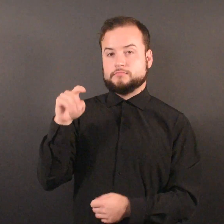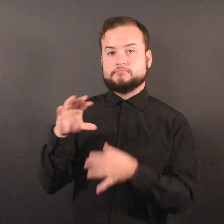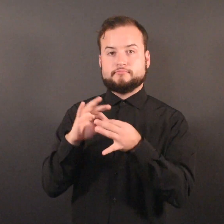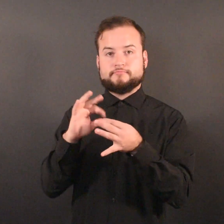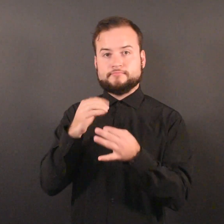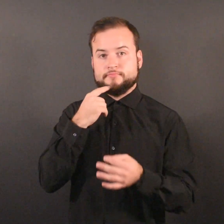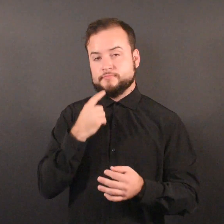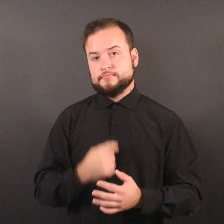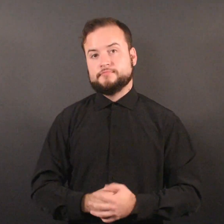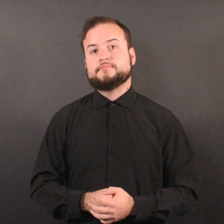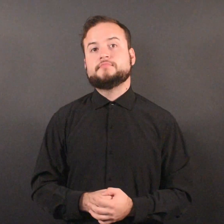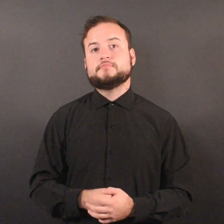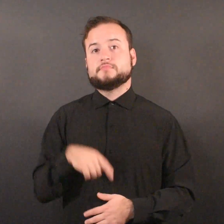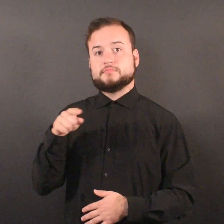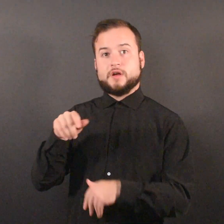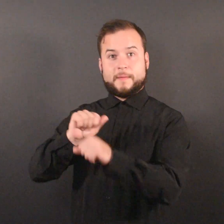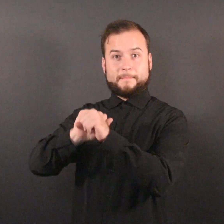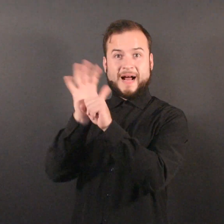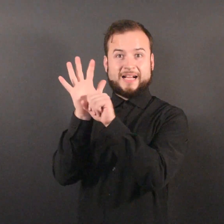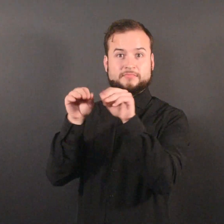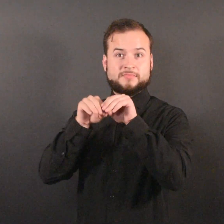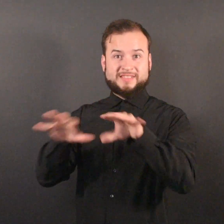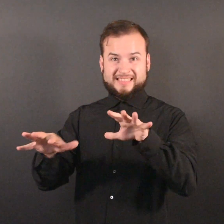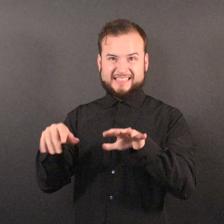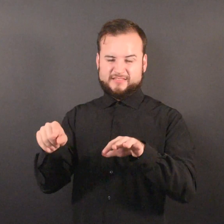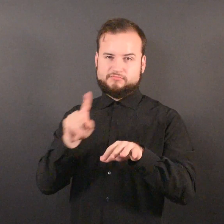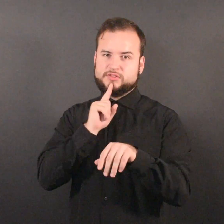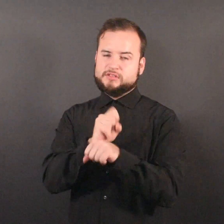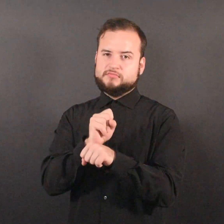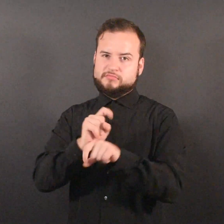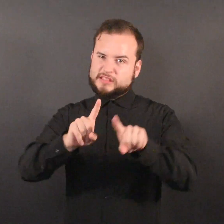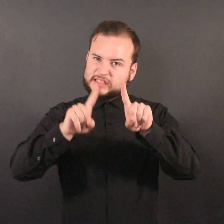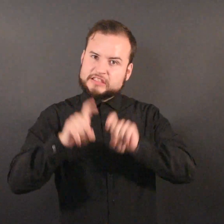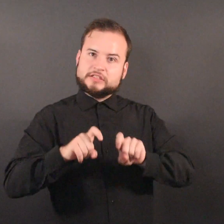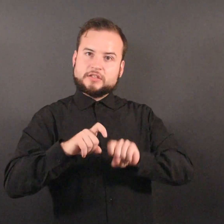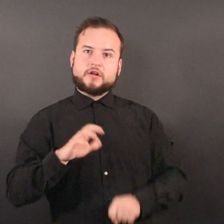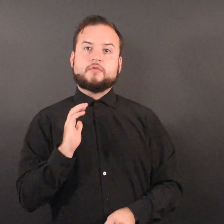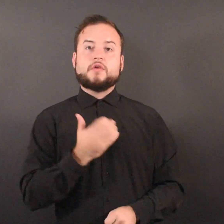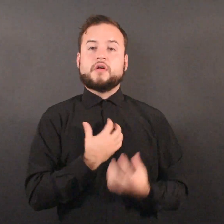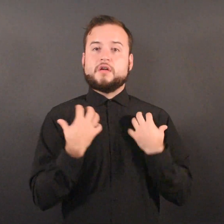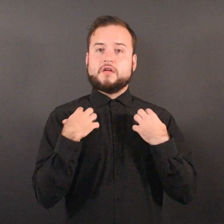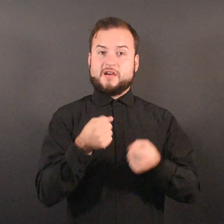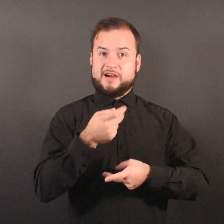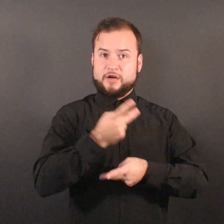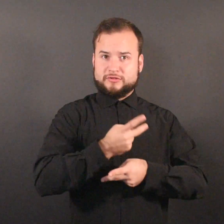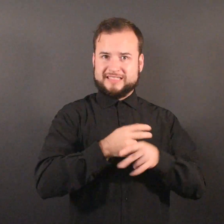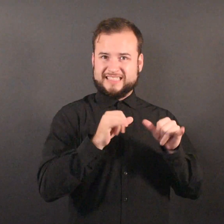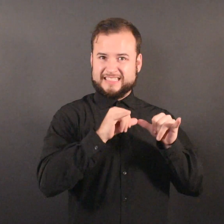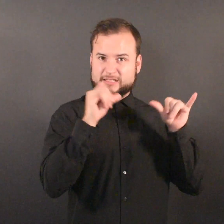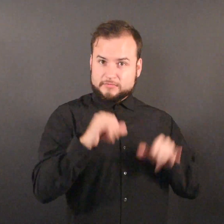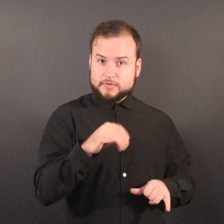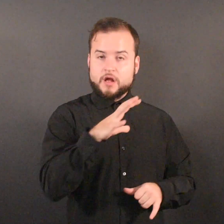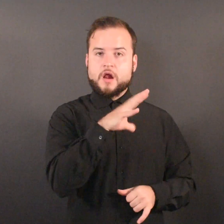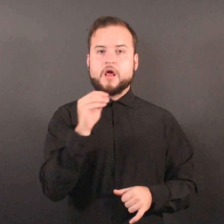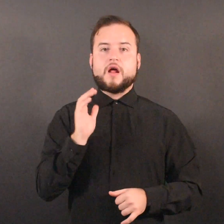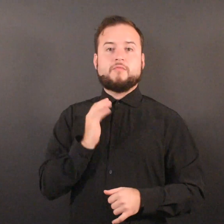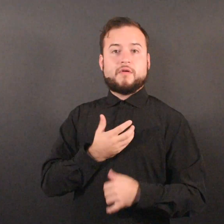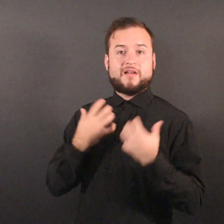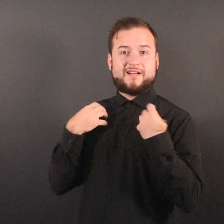“The pandemic tested our health care system and our health care providers in an unprecedented way